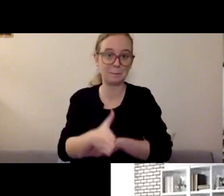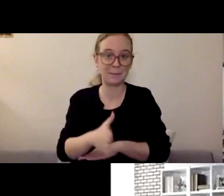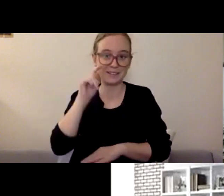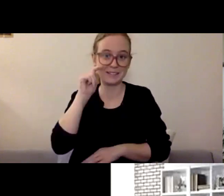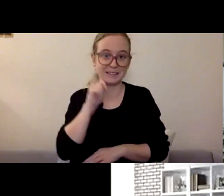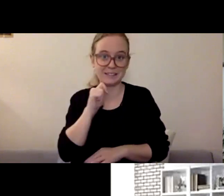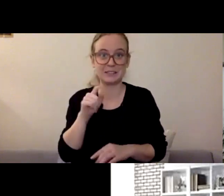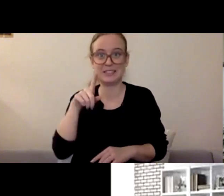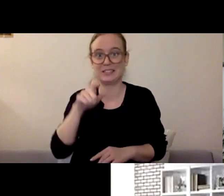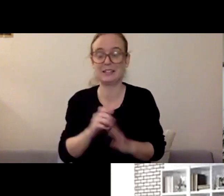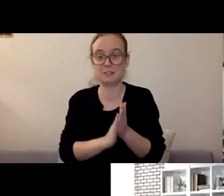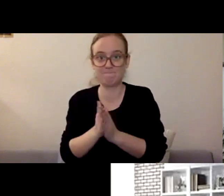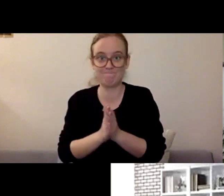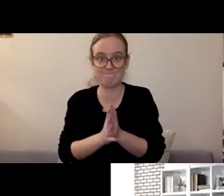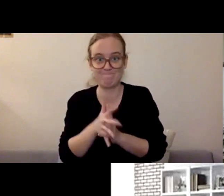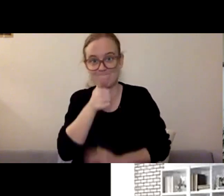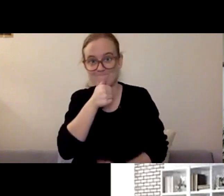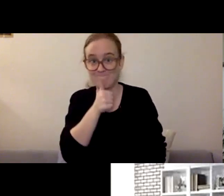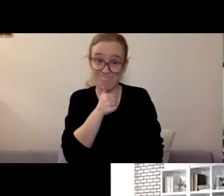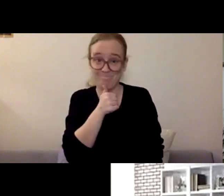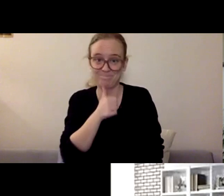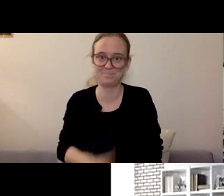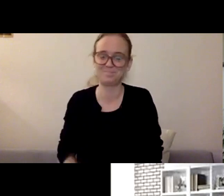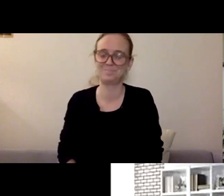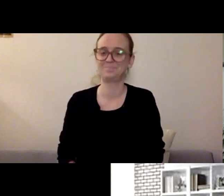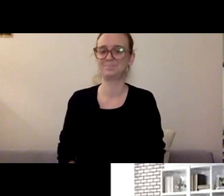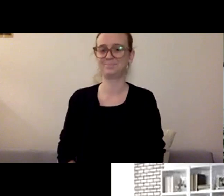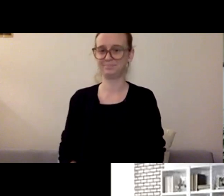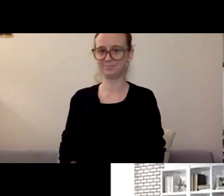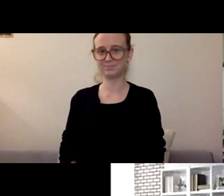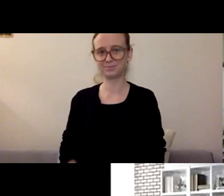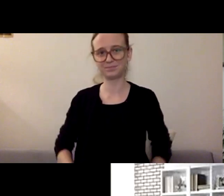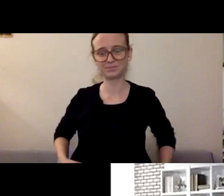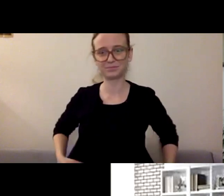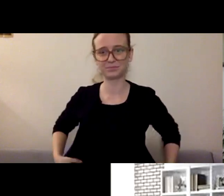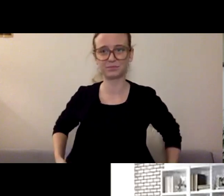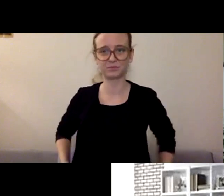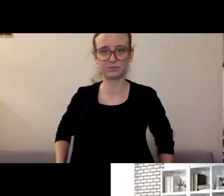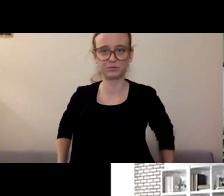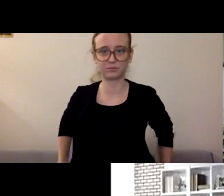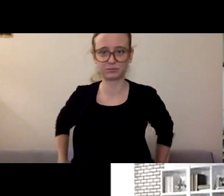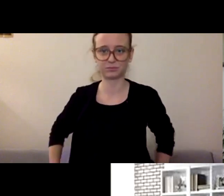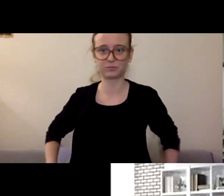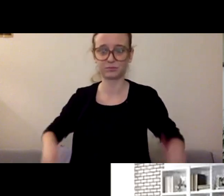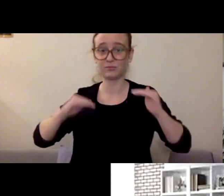[Anne] Thank you. Okay, let's move on to another question. "As a grandmother watching families not familiar